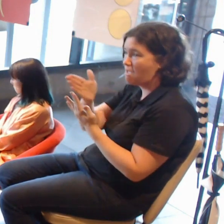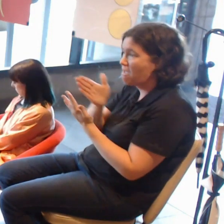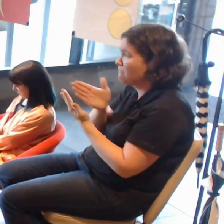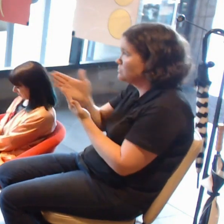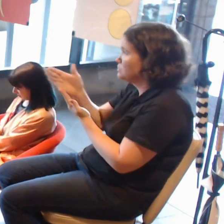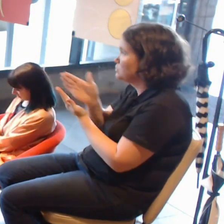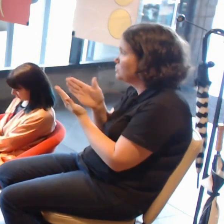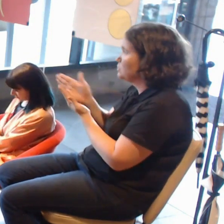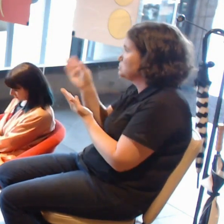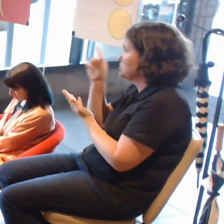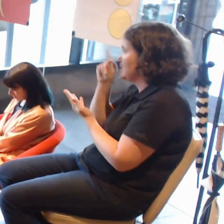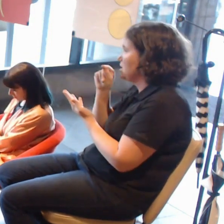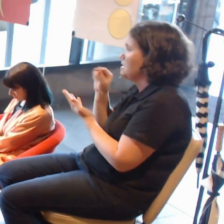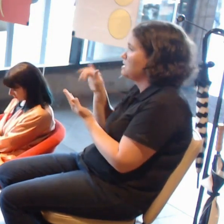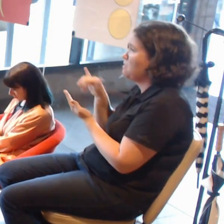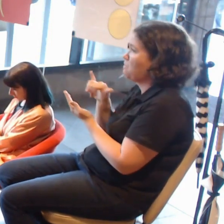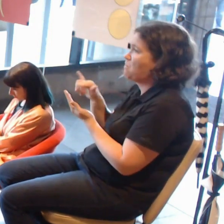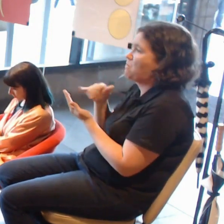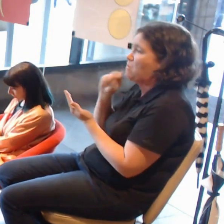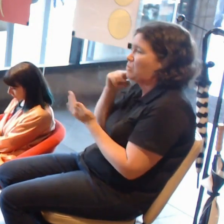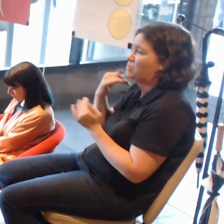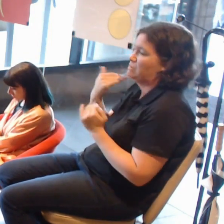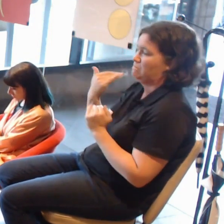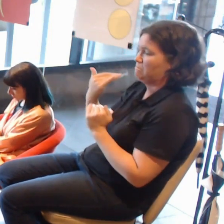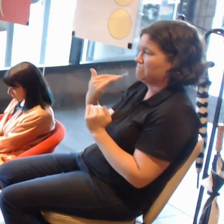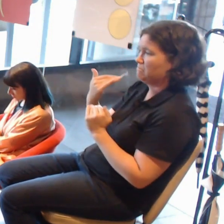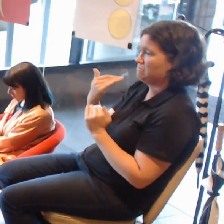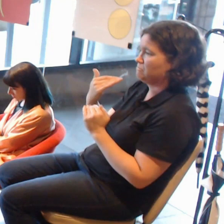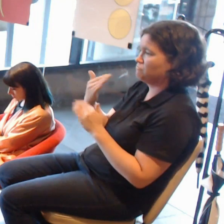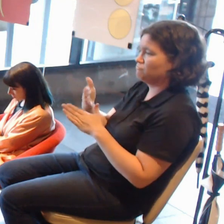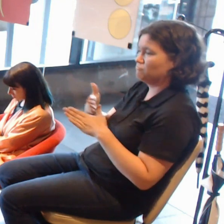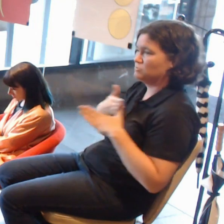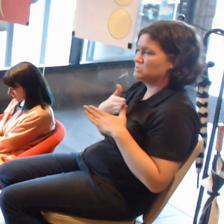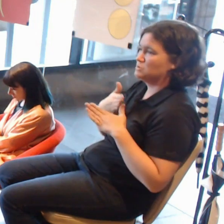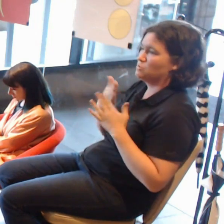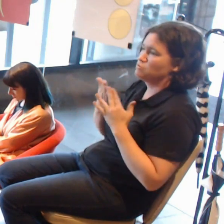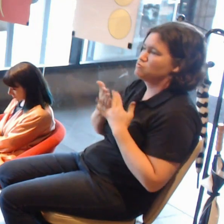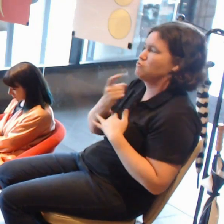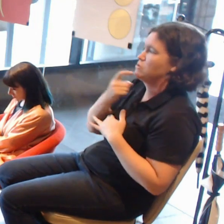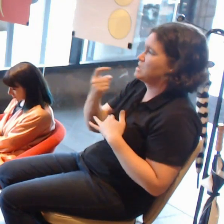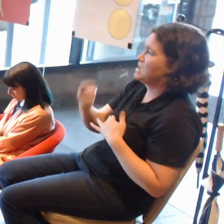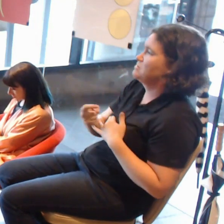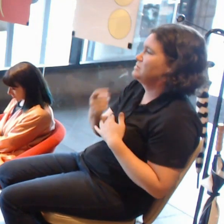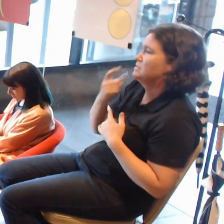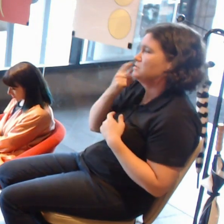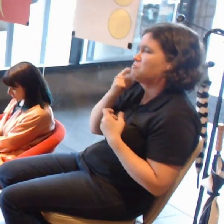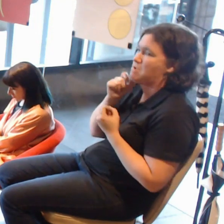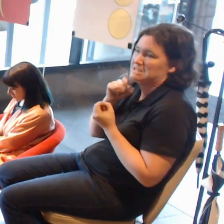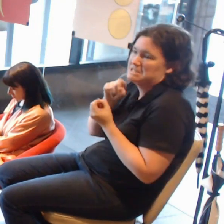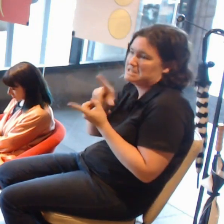or do you see it falling into a more traditional way of trying to sell the work?